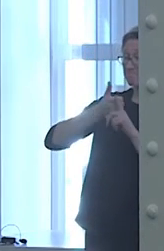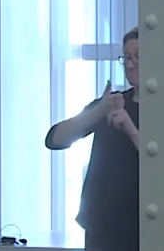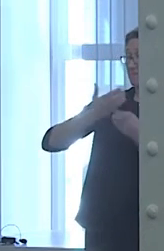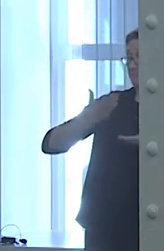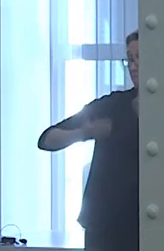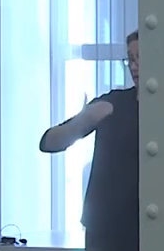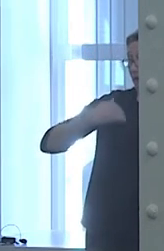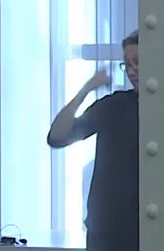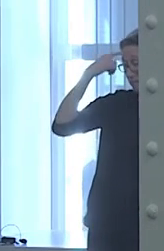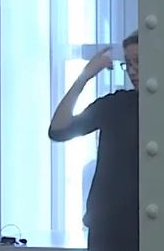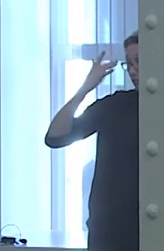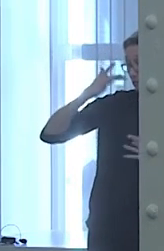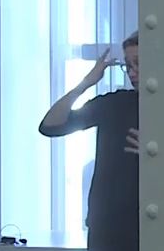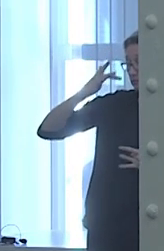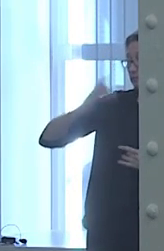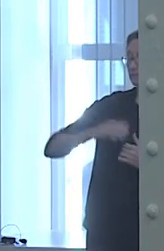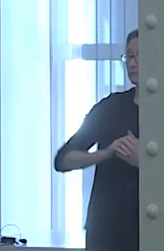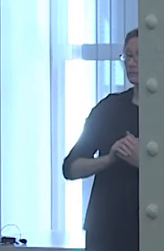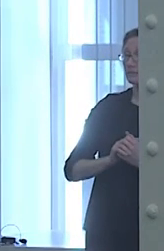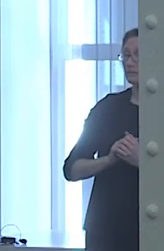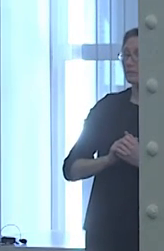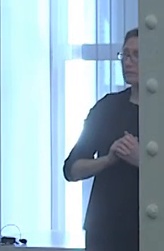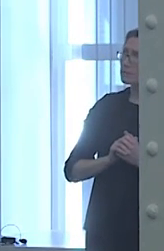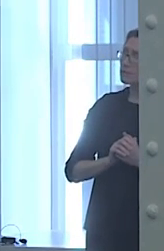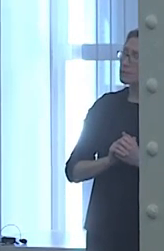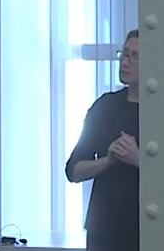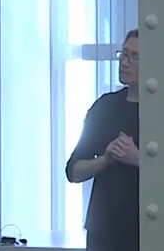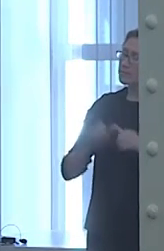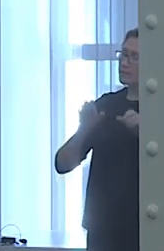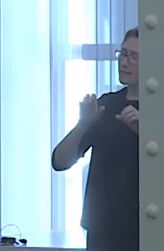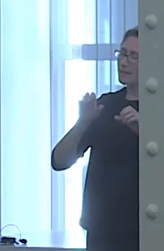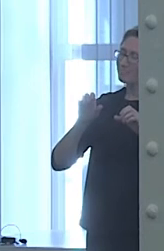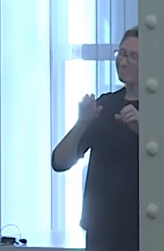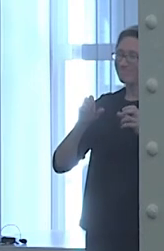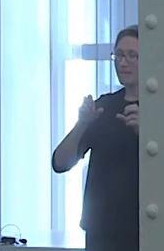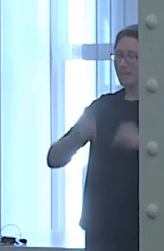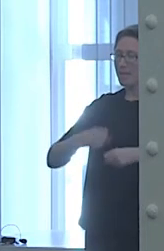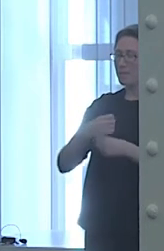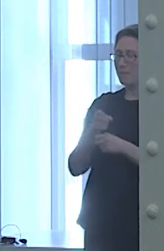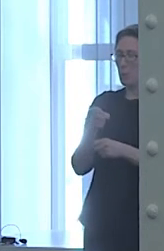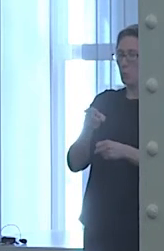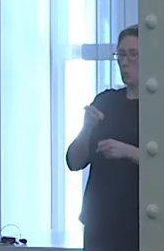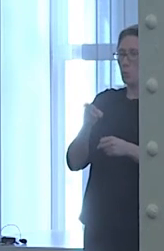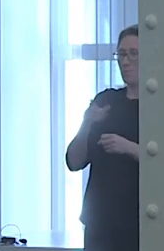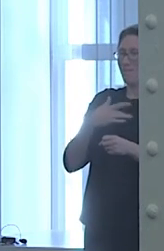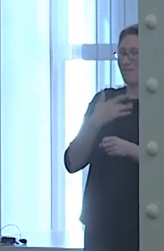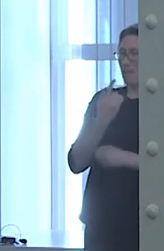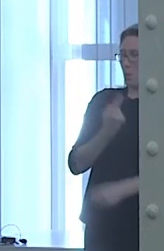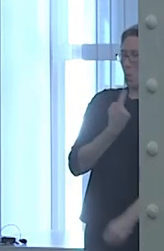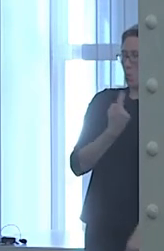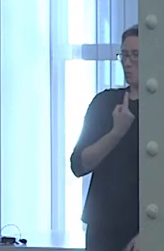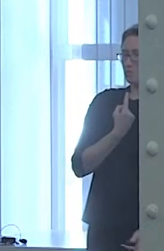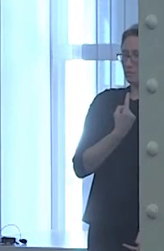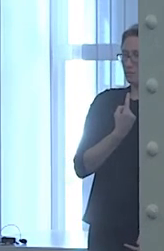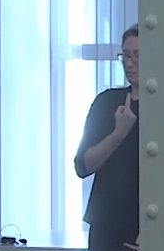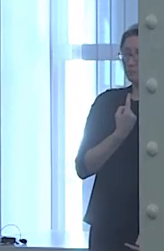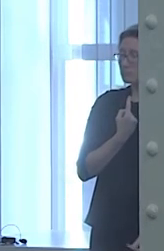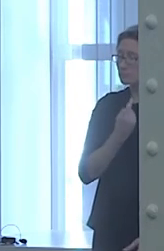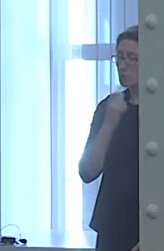Your mental illness can make you feel alone, but we're not alone. We're in this together.